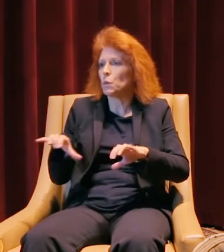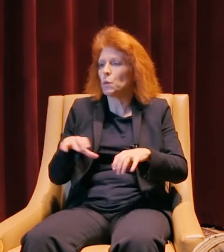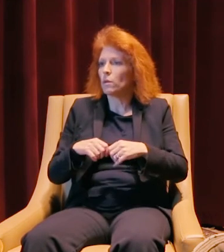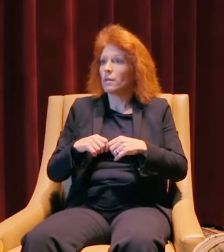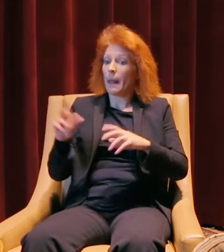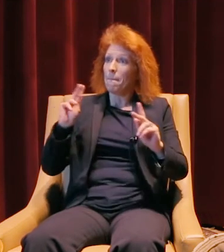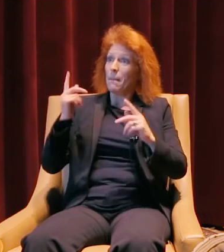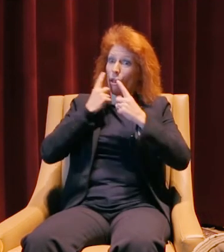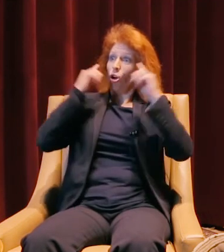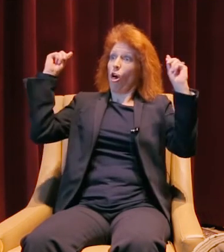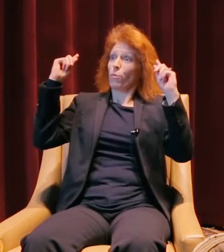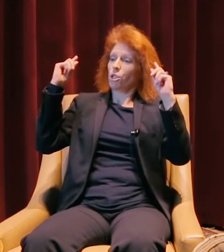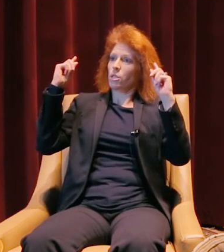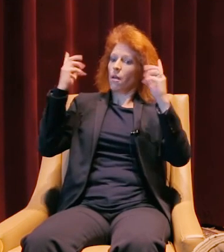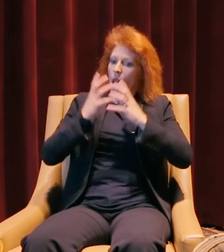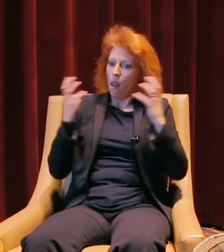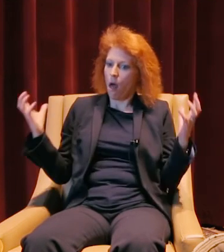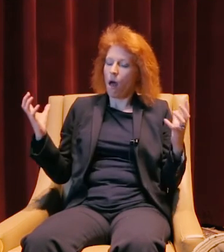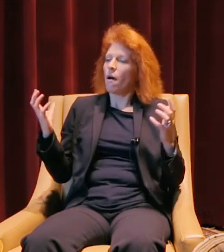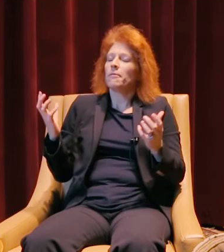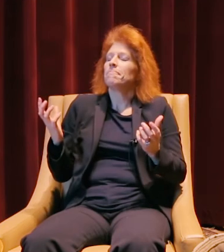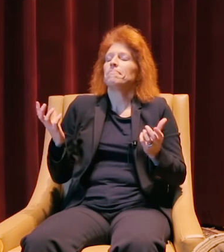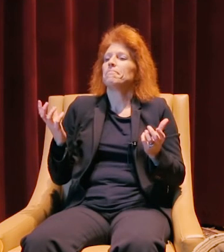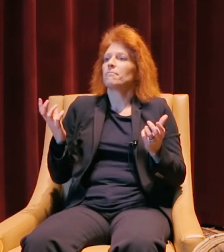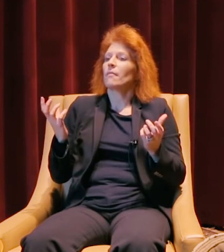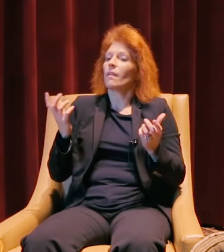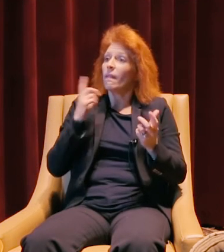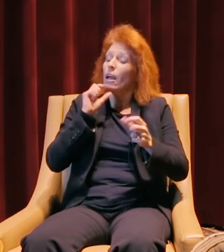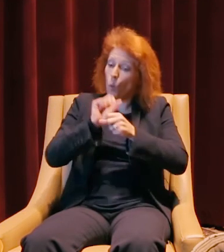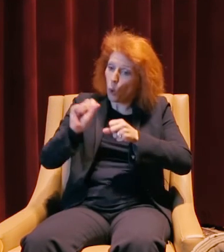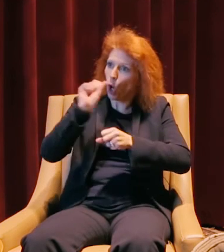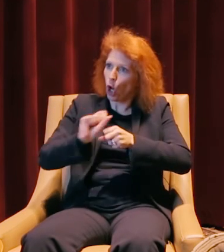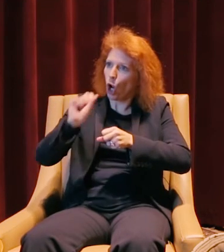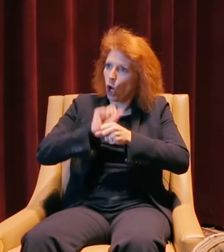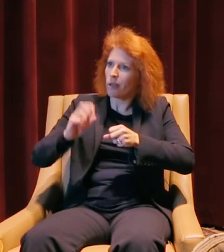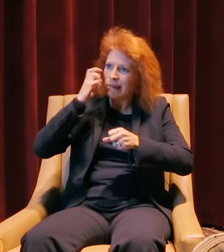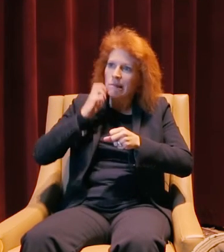and people that accomplish a lot in life put the effort in, put the requisite effort in.